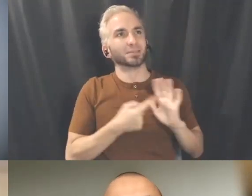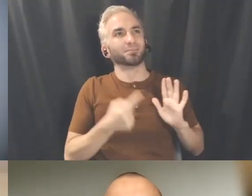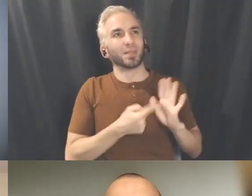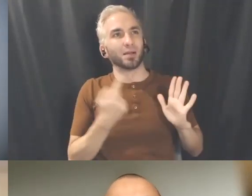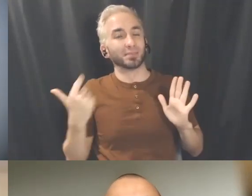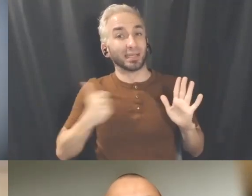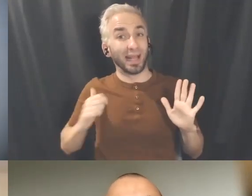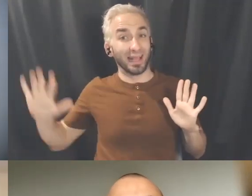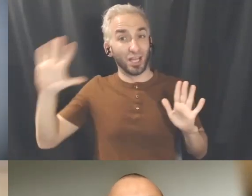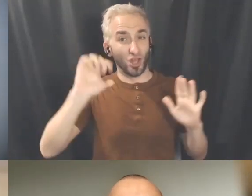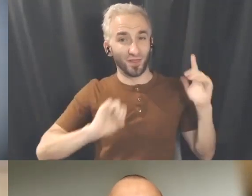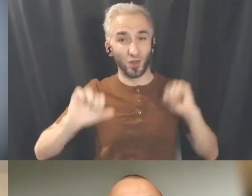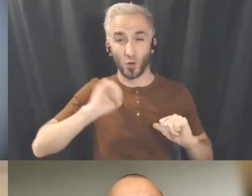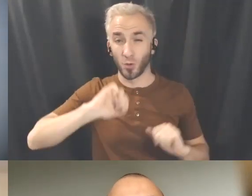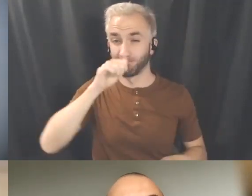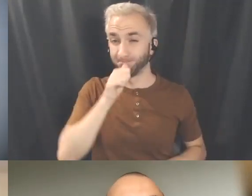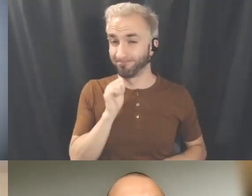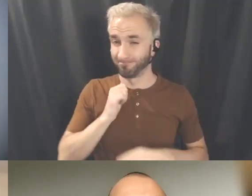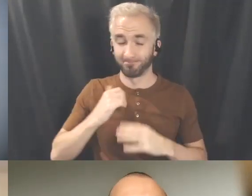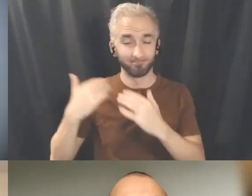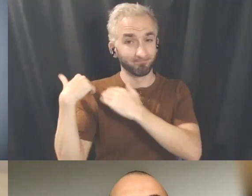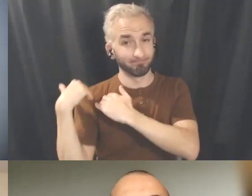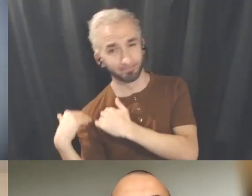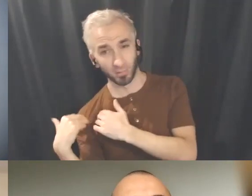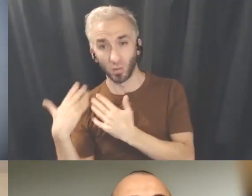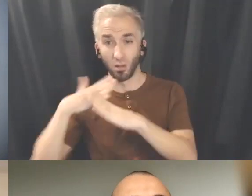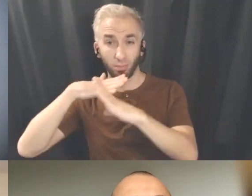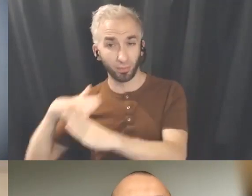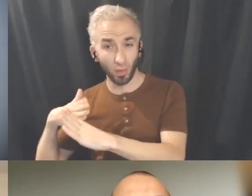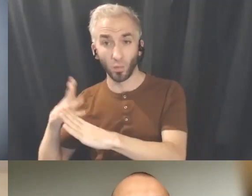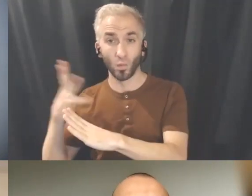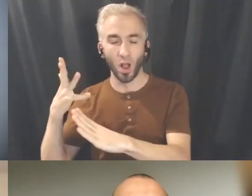theater suffers from is a mentality of feeling poor, you know.